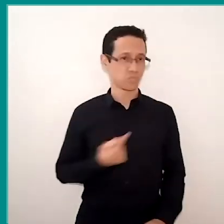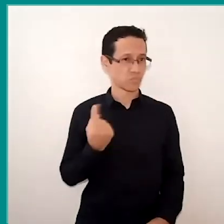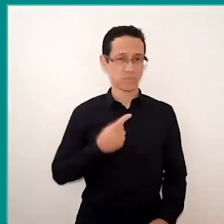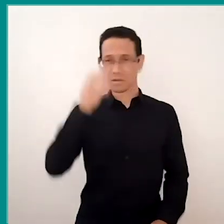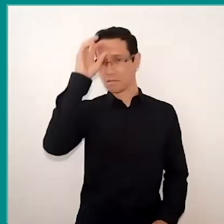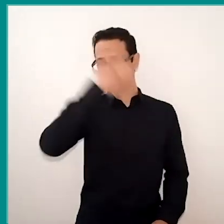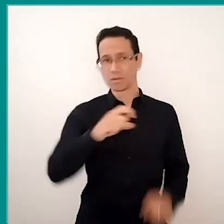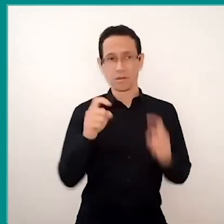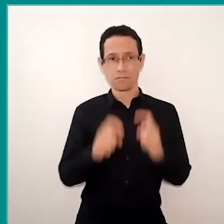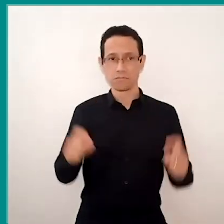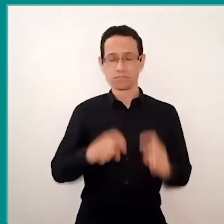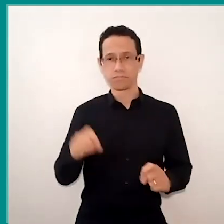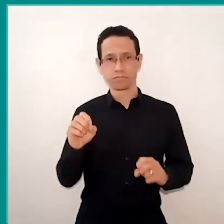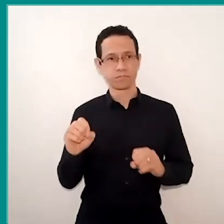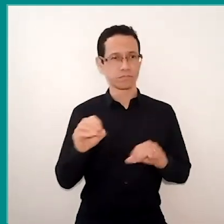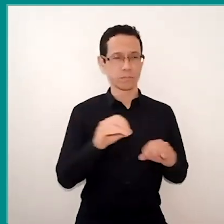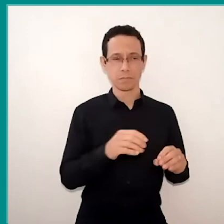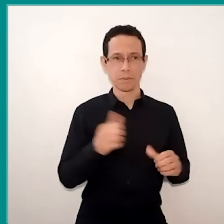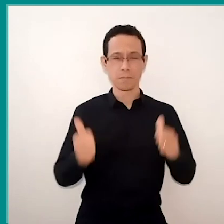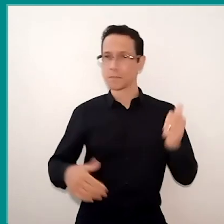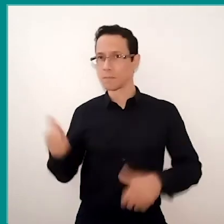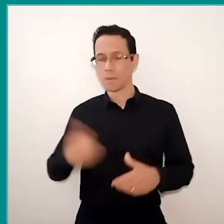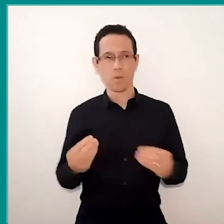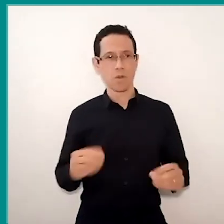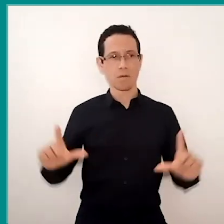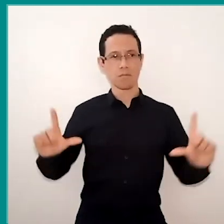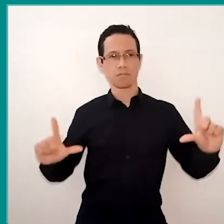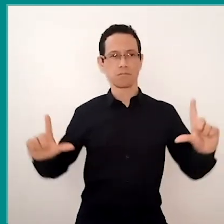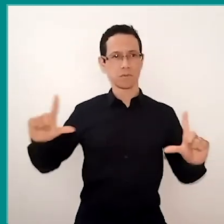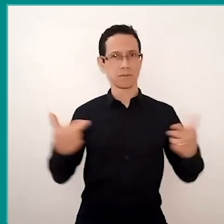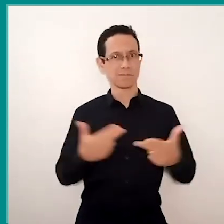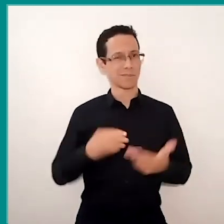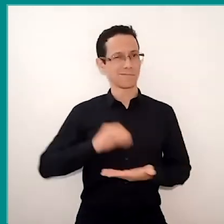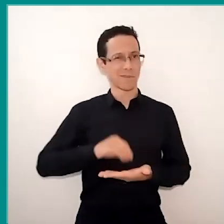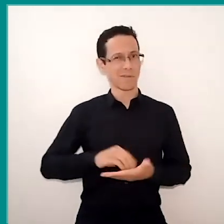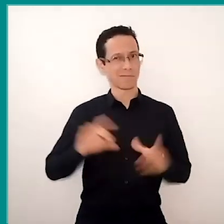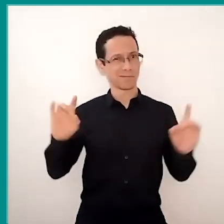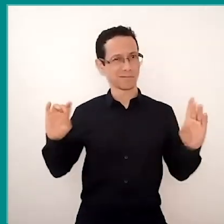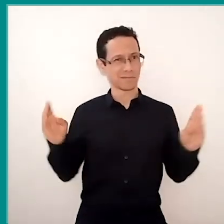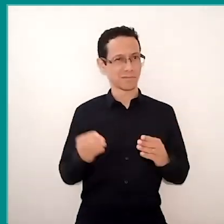Because before there was a shortage of very specific training. If today we are running behind these formations,